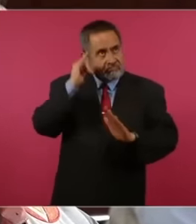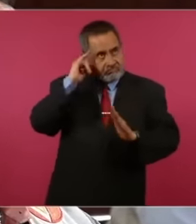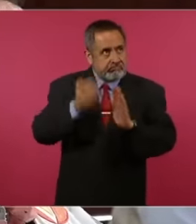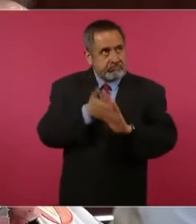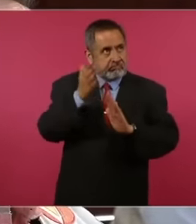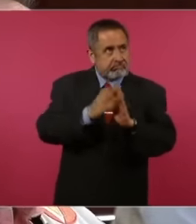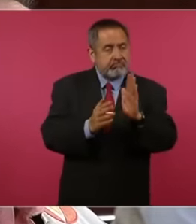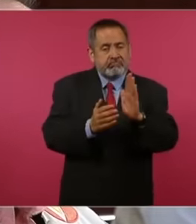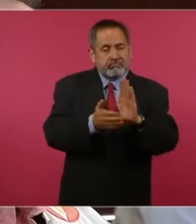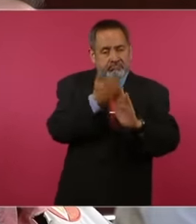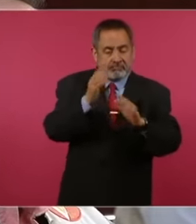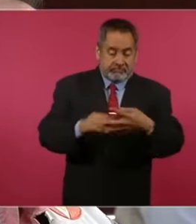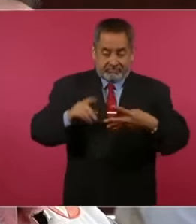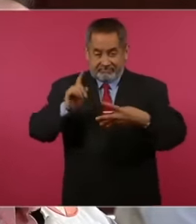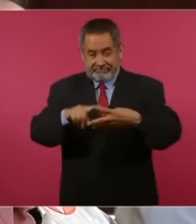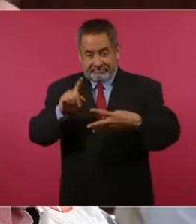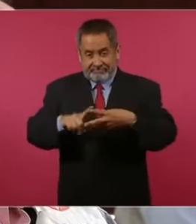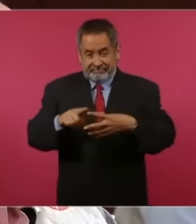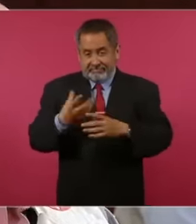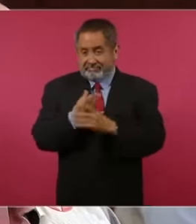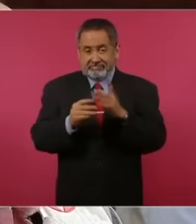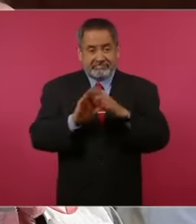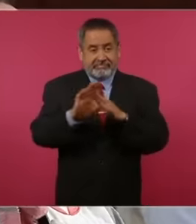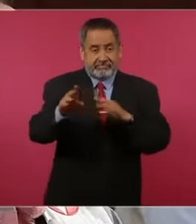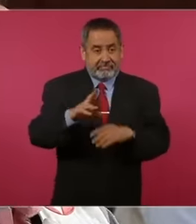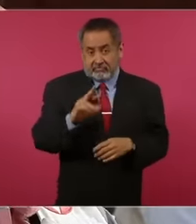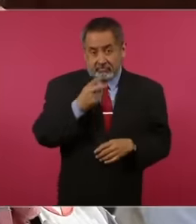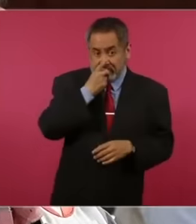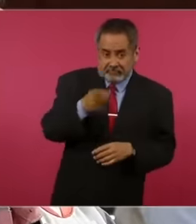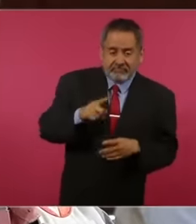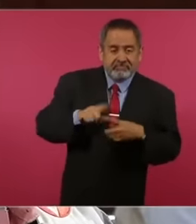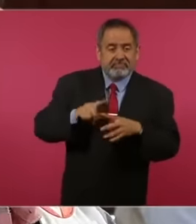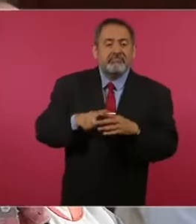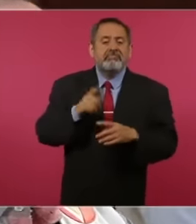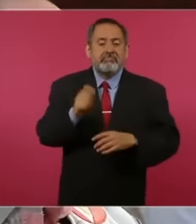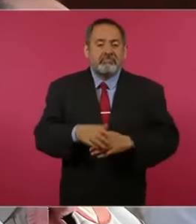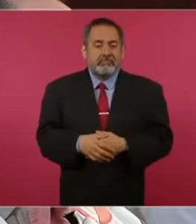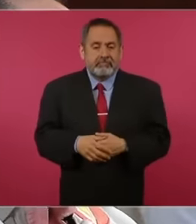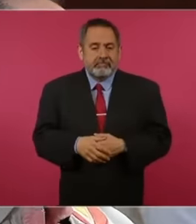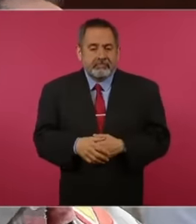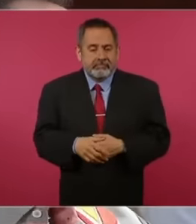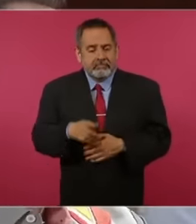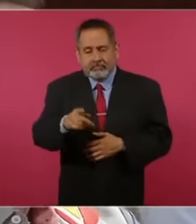job, which is very common. Immigrants who are not talked about are being guinea pigs.